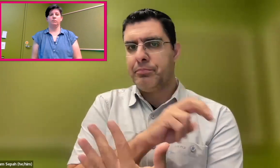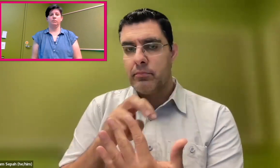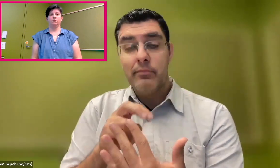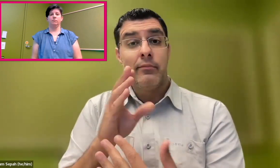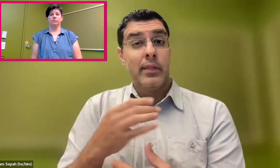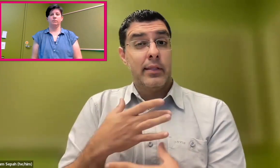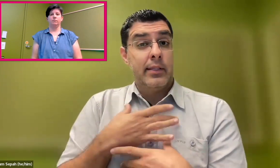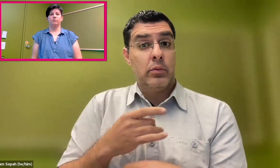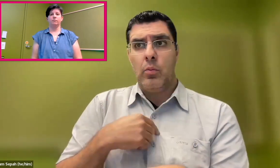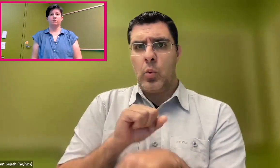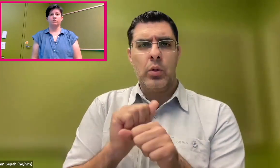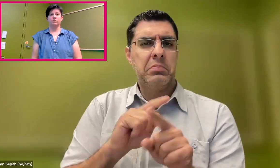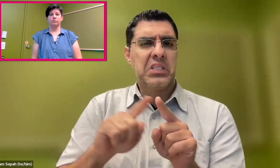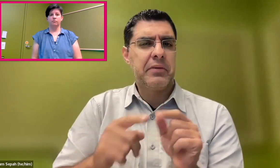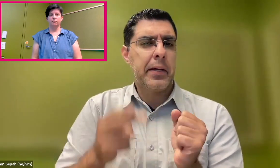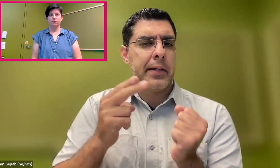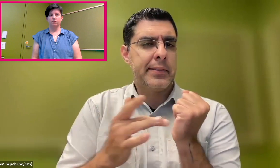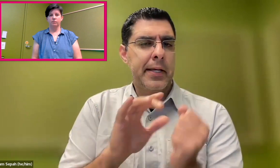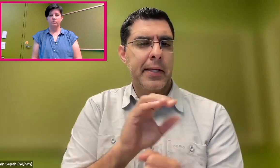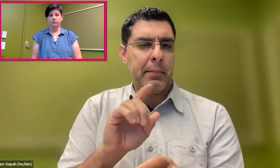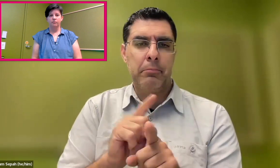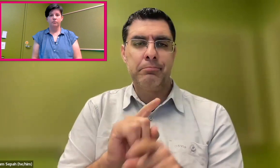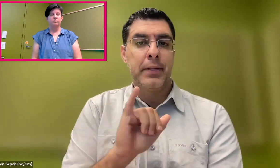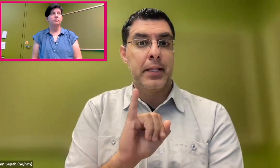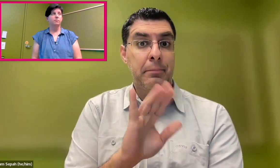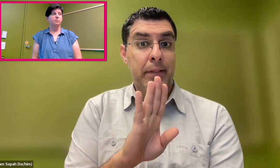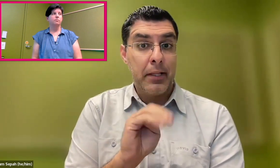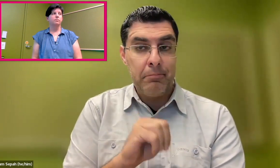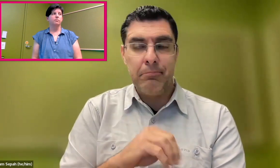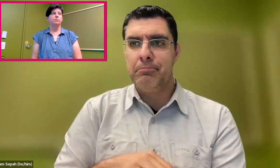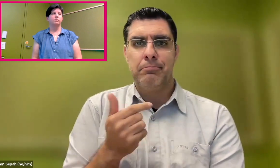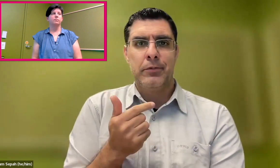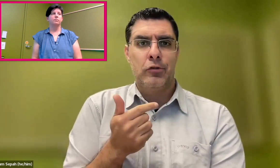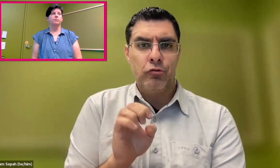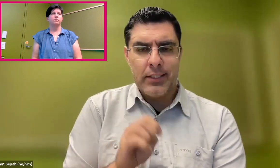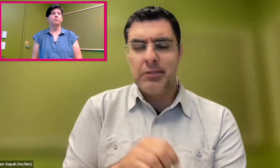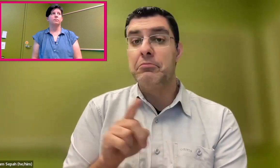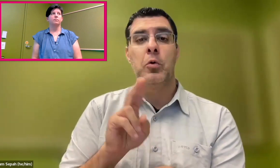for many years. It was a very rich experience. I was able to work in different high tech companies like IBM,